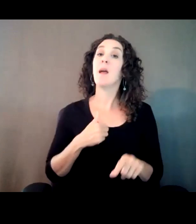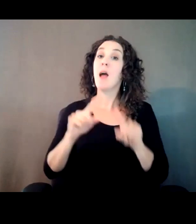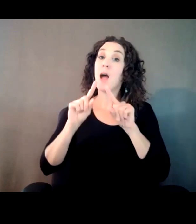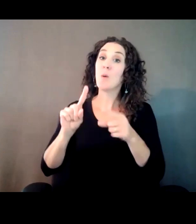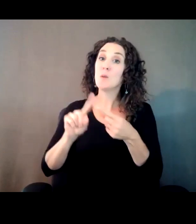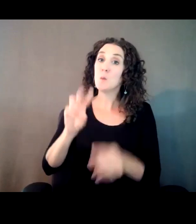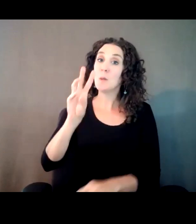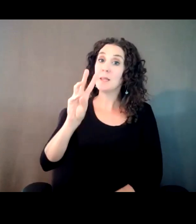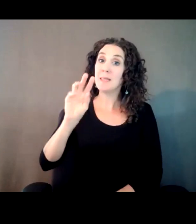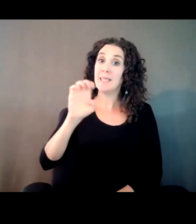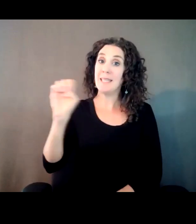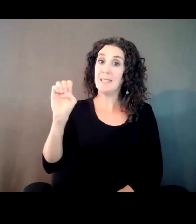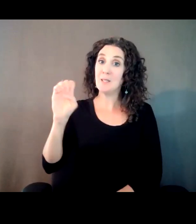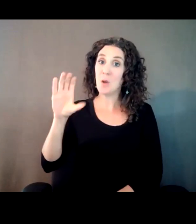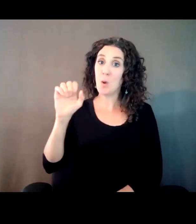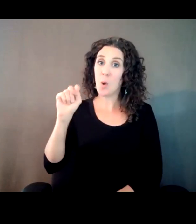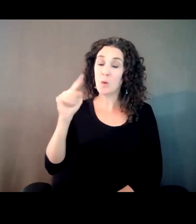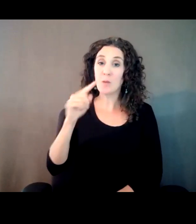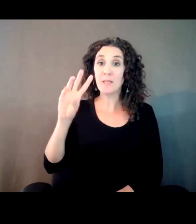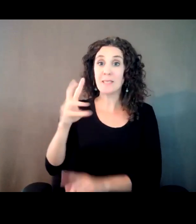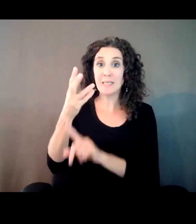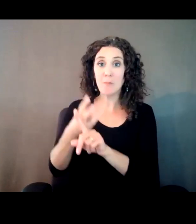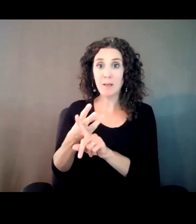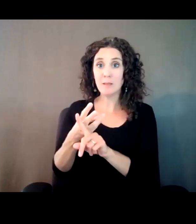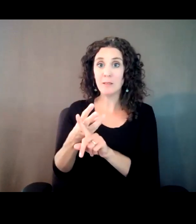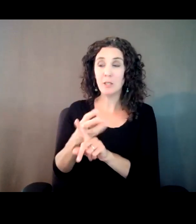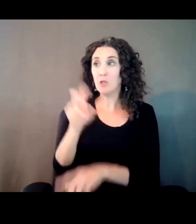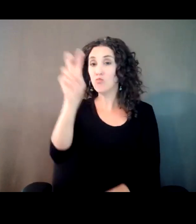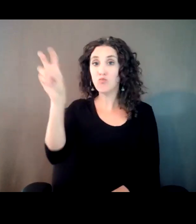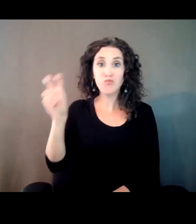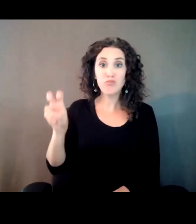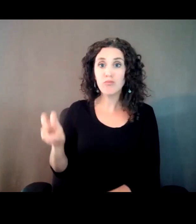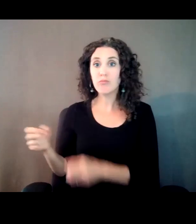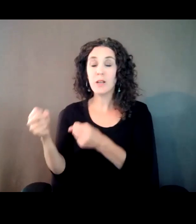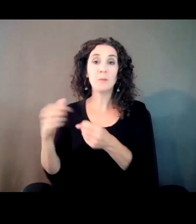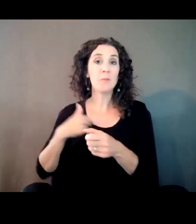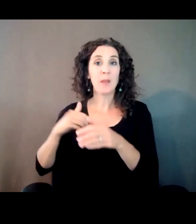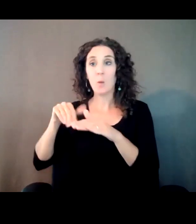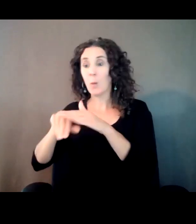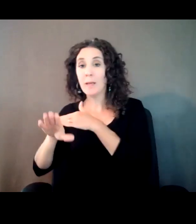Trucking around. Wheeling my piano around the streets. In and out of bars.